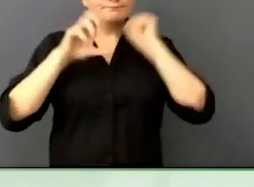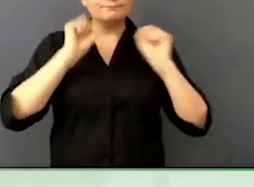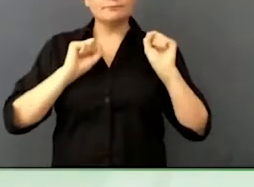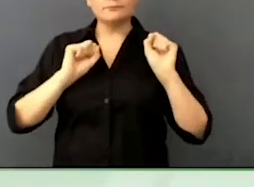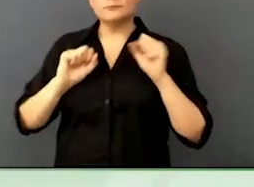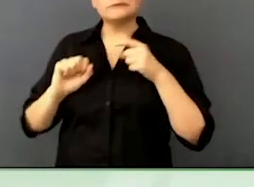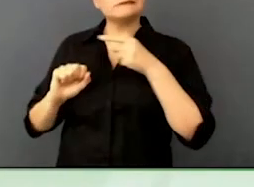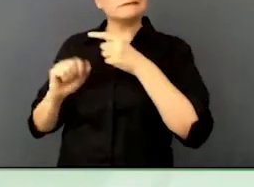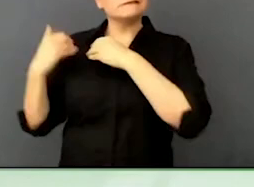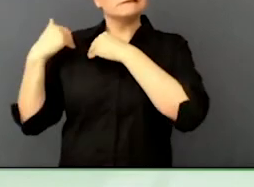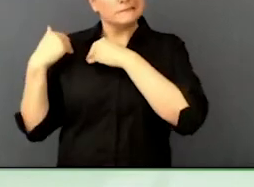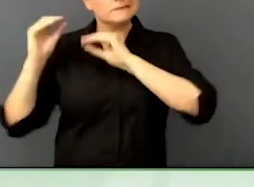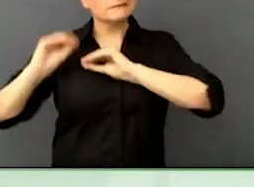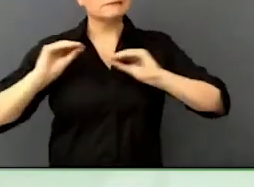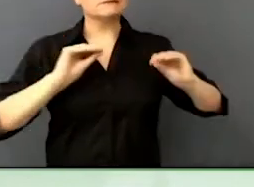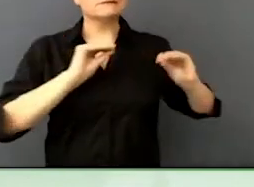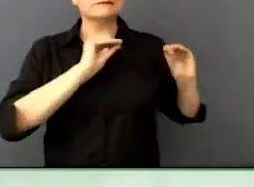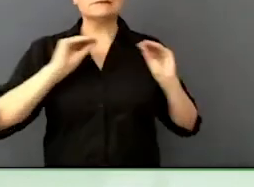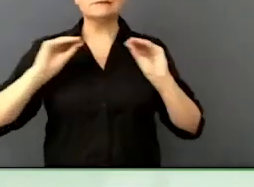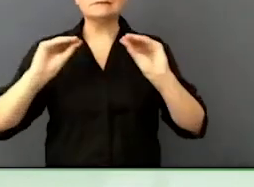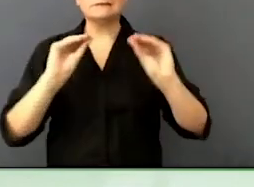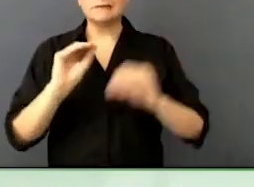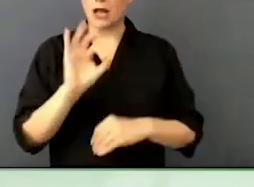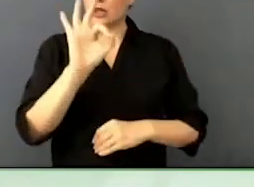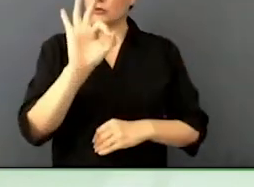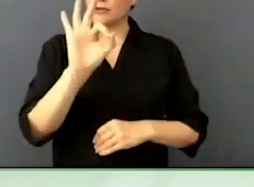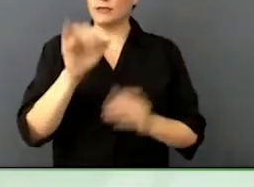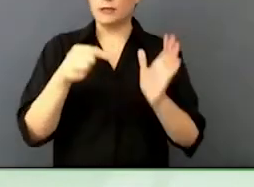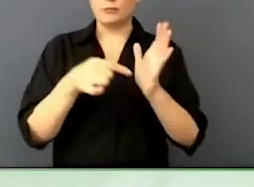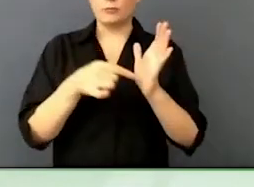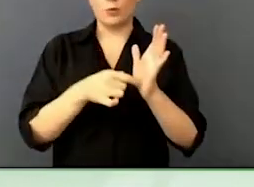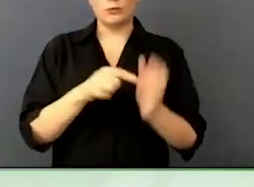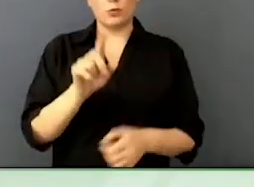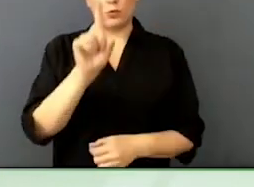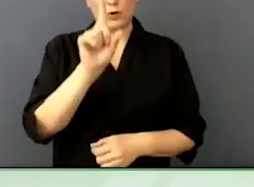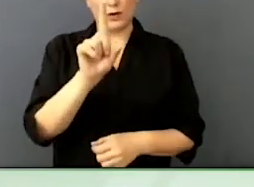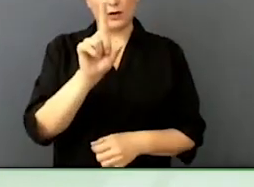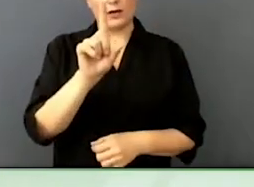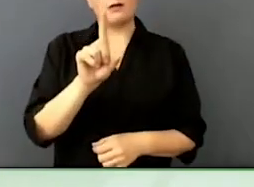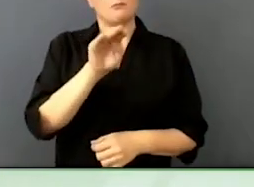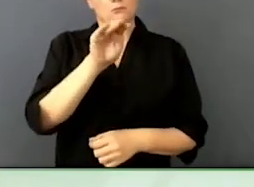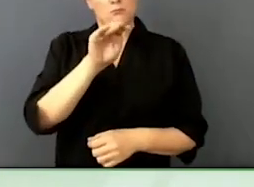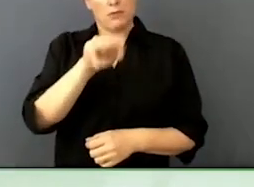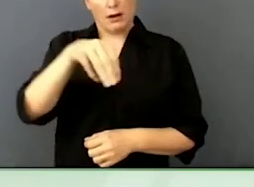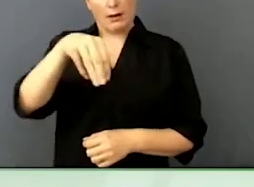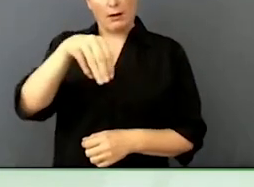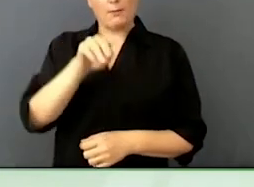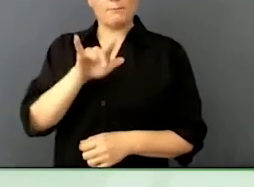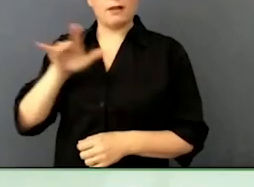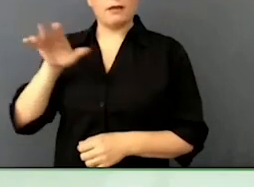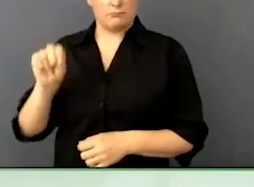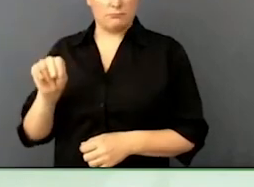million people learning the skills they will need in order to fill those in demand vacancies.